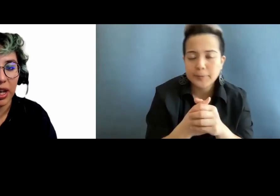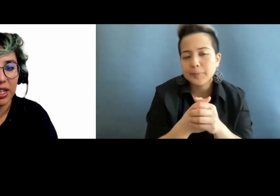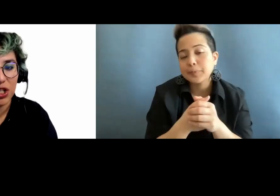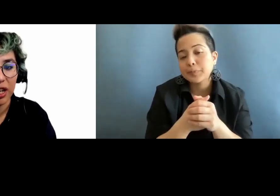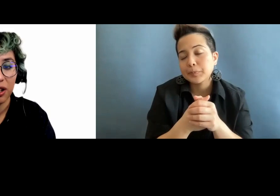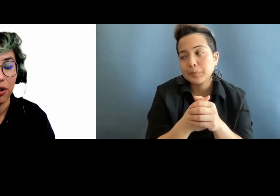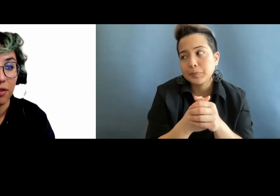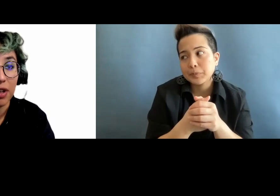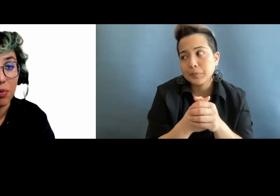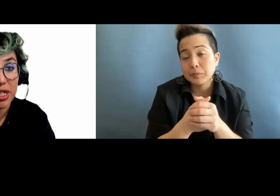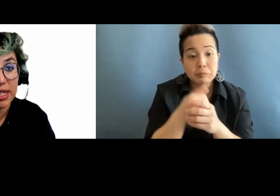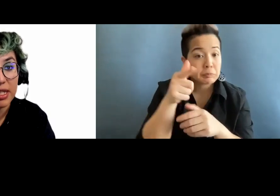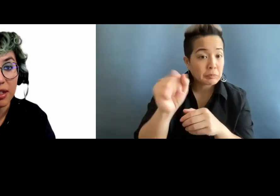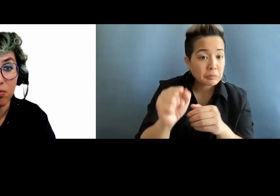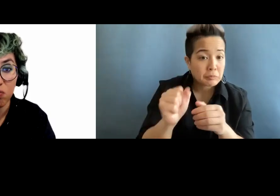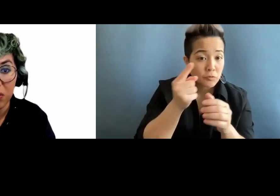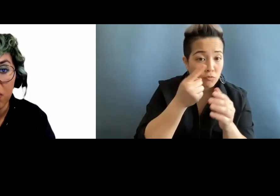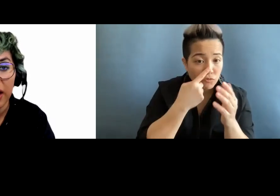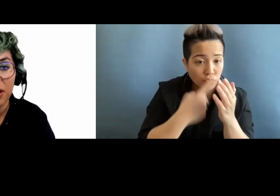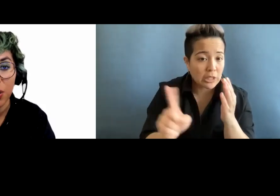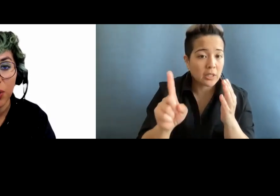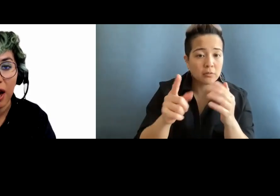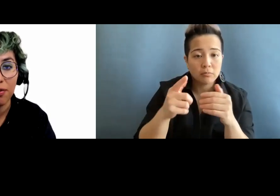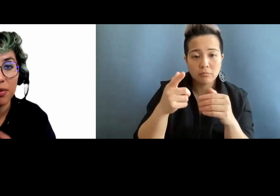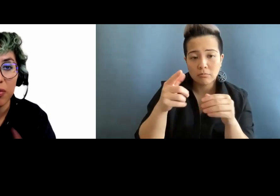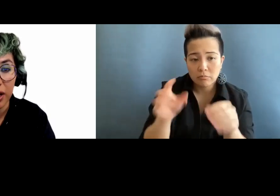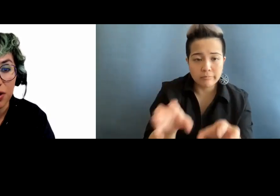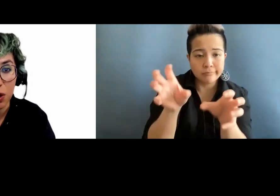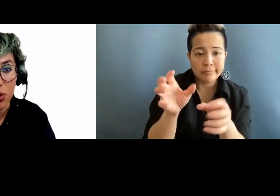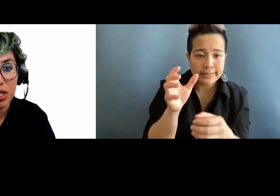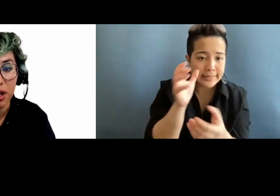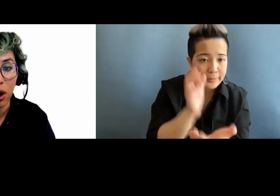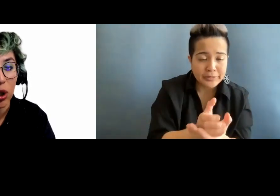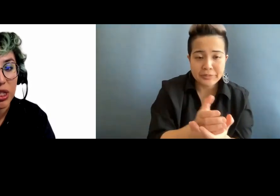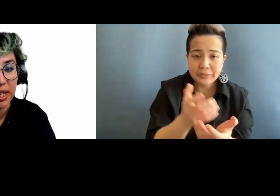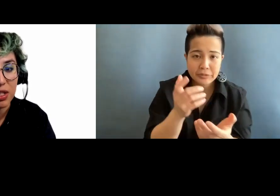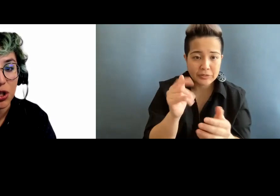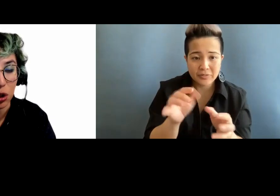can check the decorative images. They don't have any descriptions, their alt text should